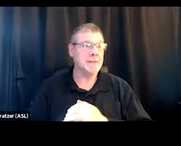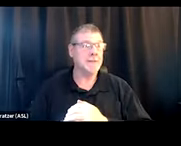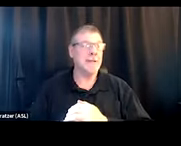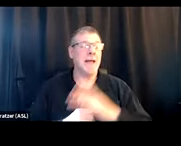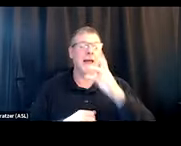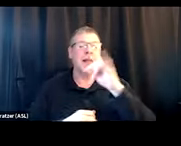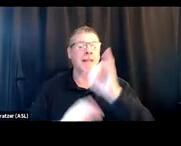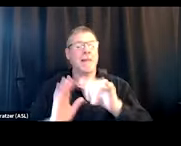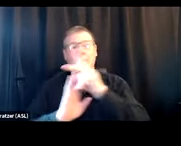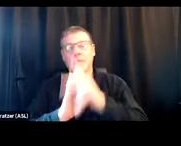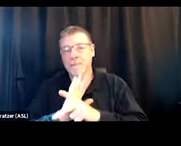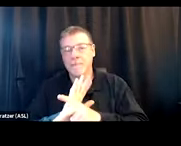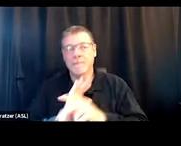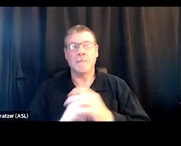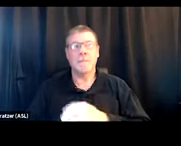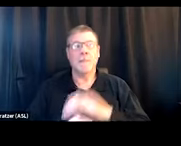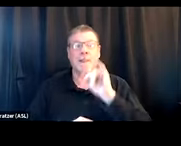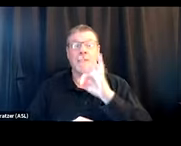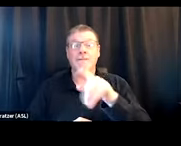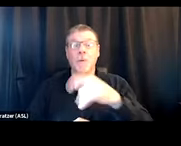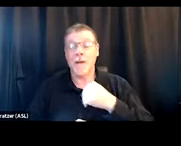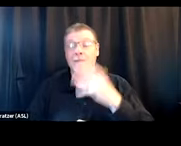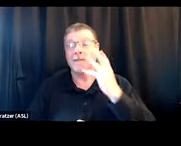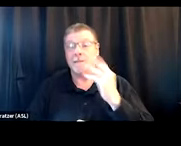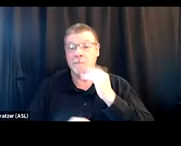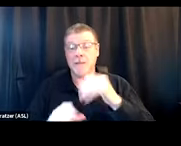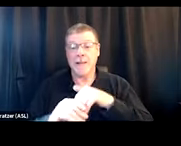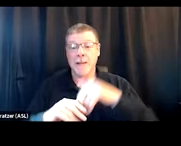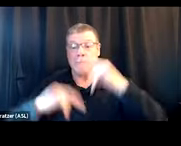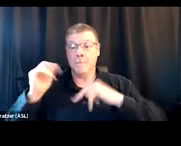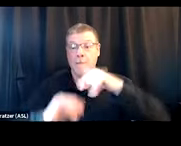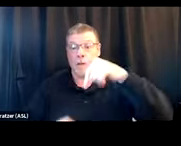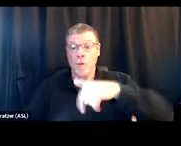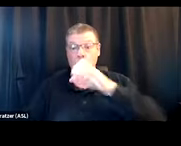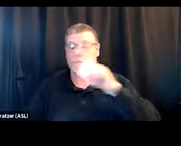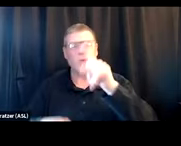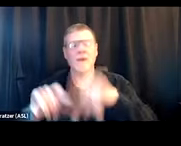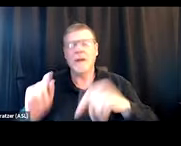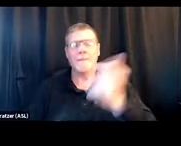That's like, if you experience an overdose in this building, you can't come back. That person just experienced an overdose,